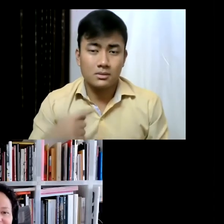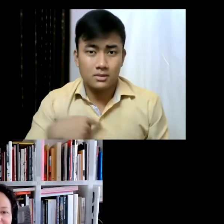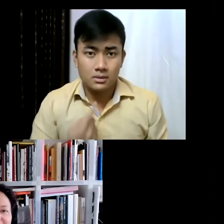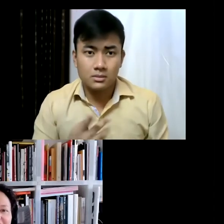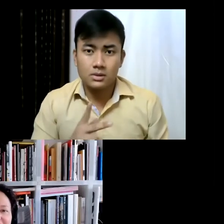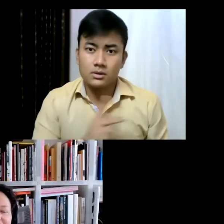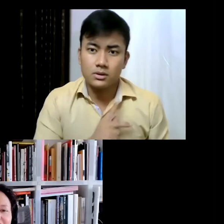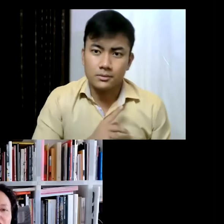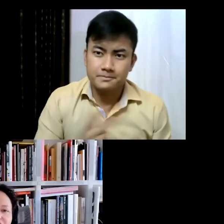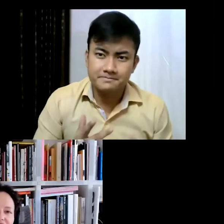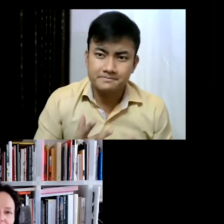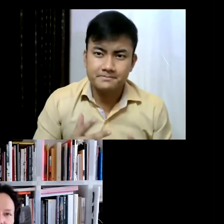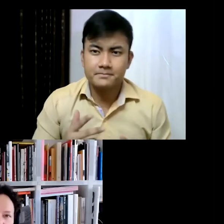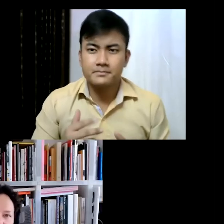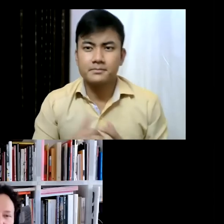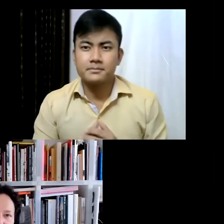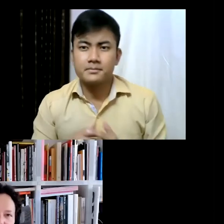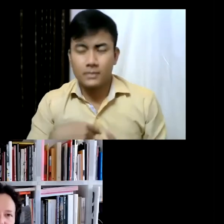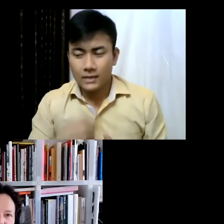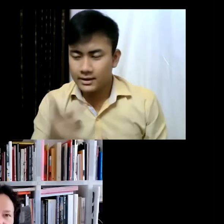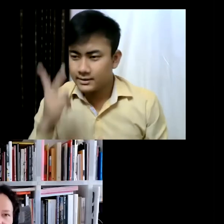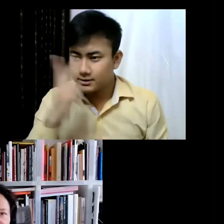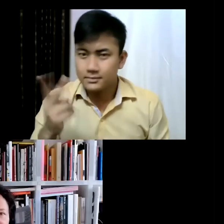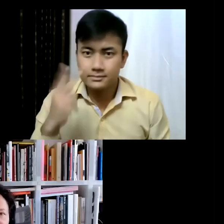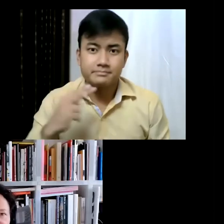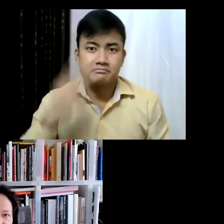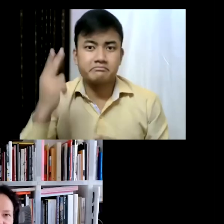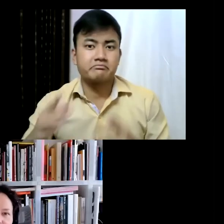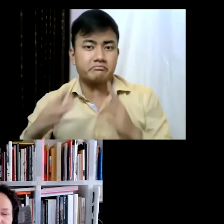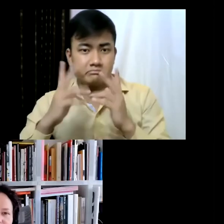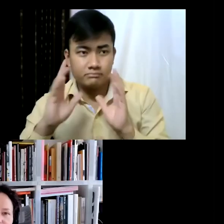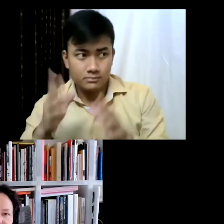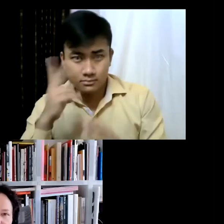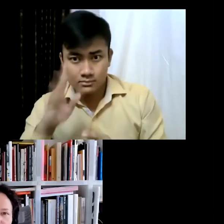like a... like an alternative model to the kind of idea that the museum is this